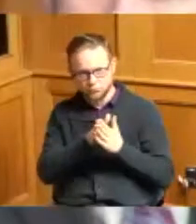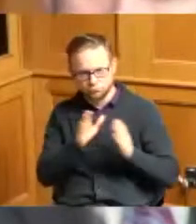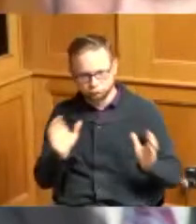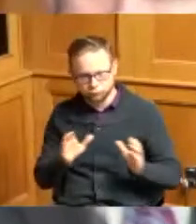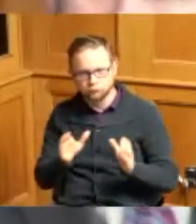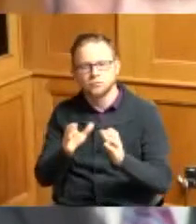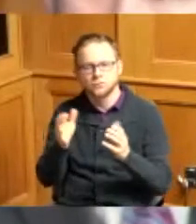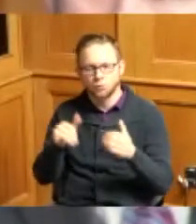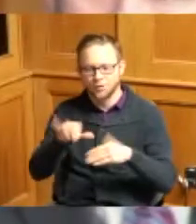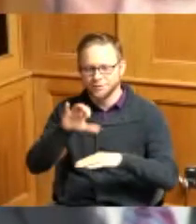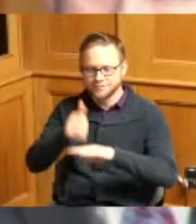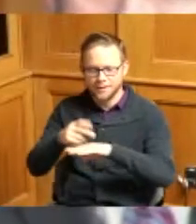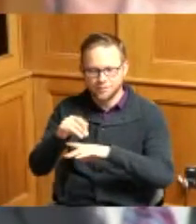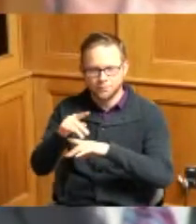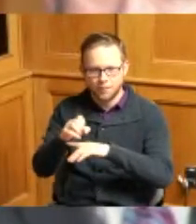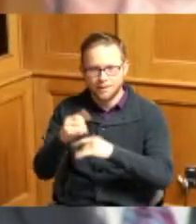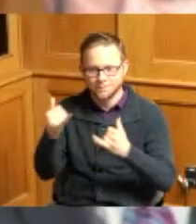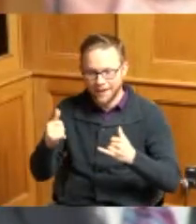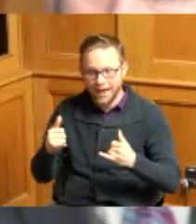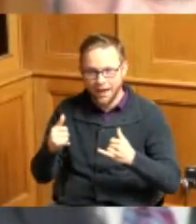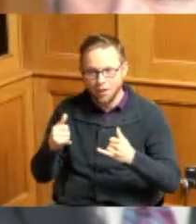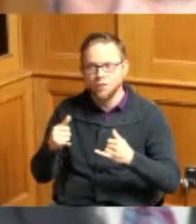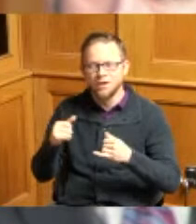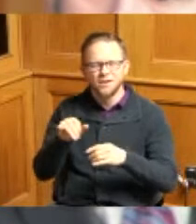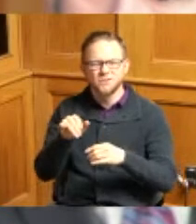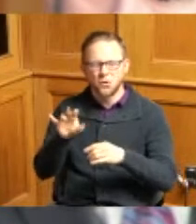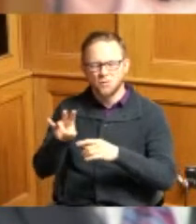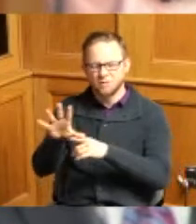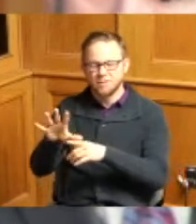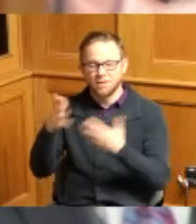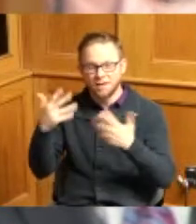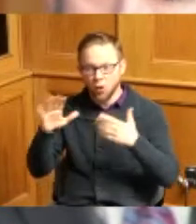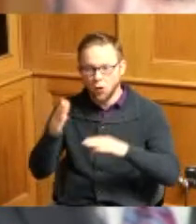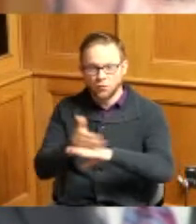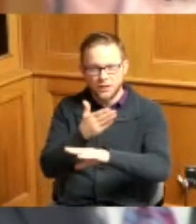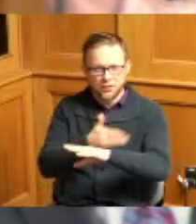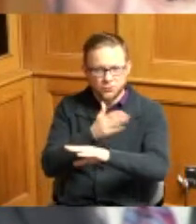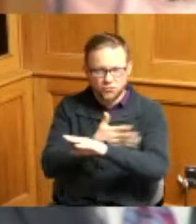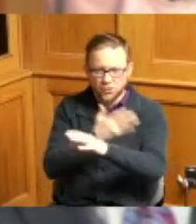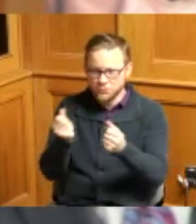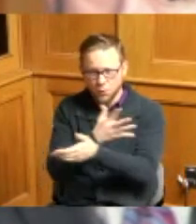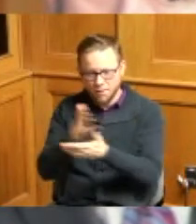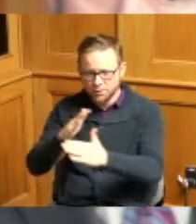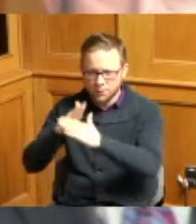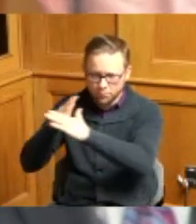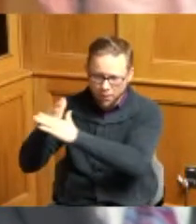have to tear up 75 more than once right and so I applaud that I think that's a good thing so I just